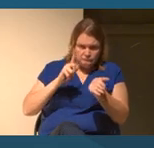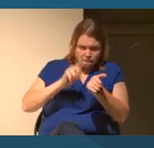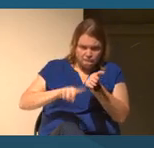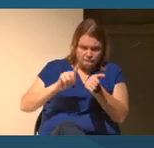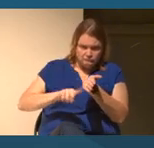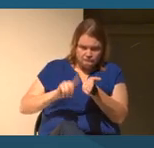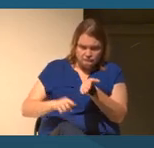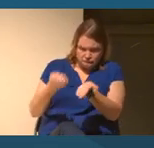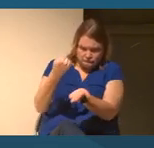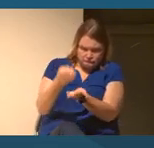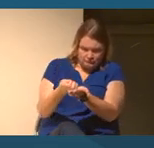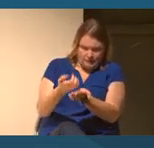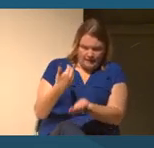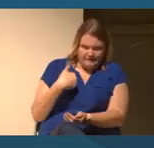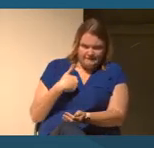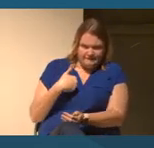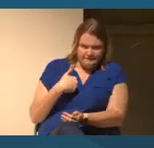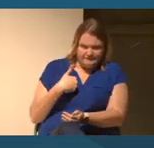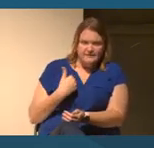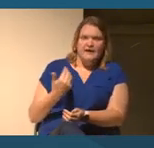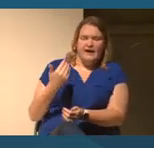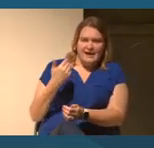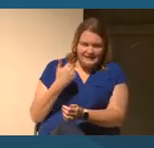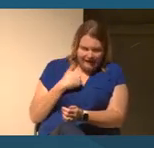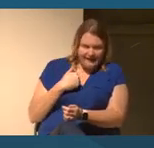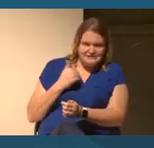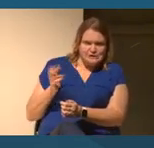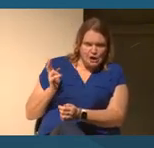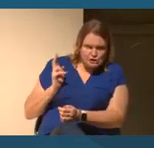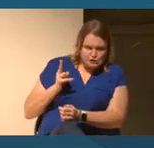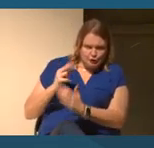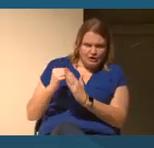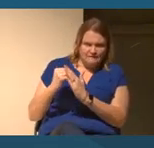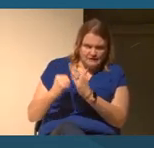historical foundation in this country.